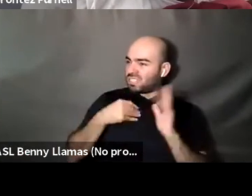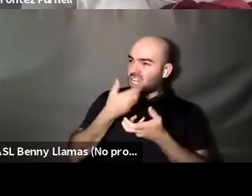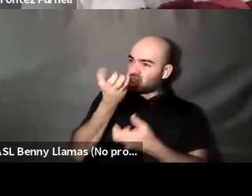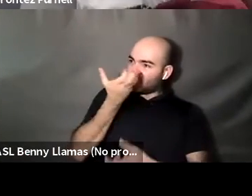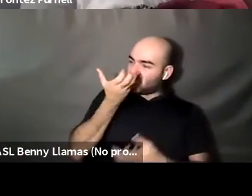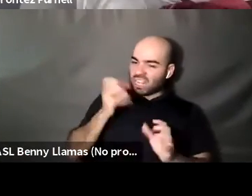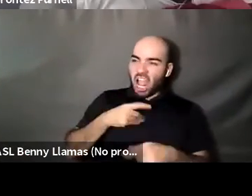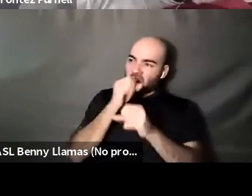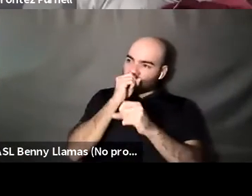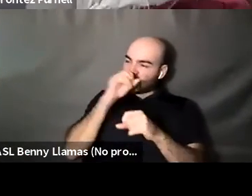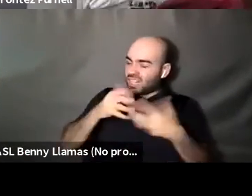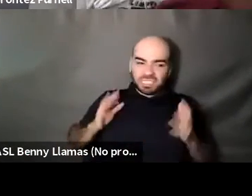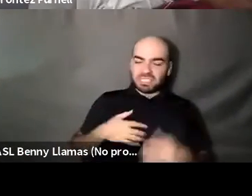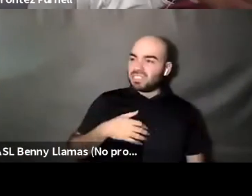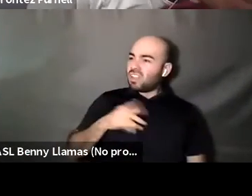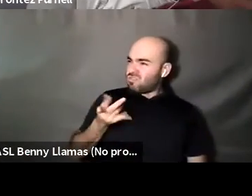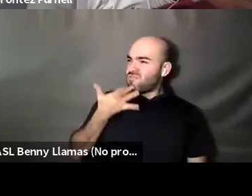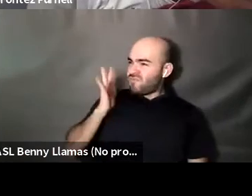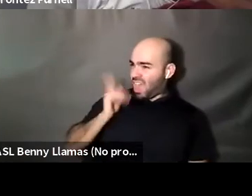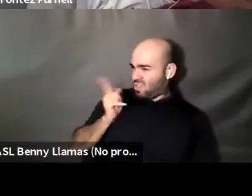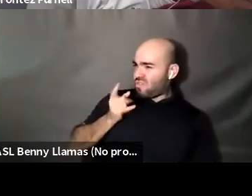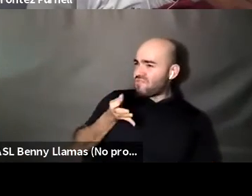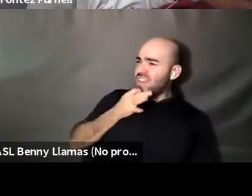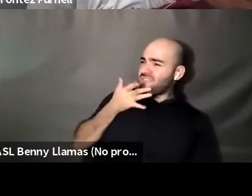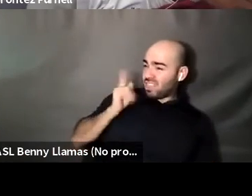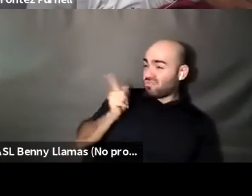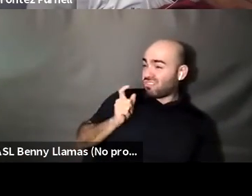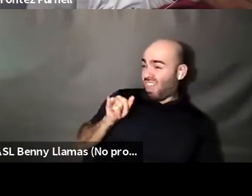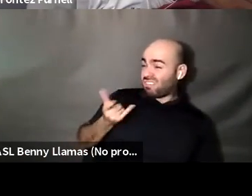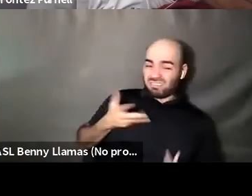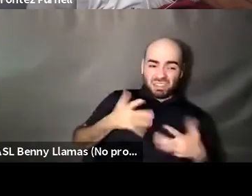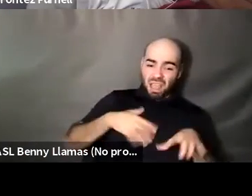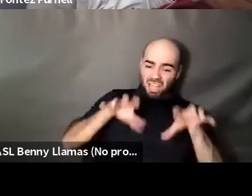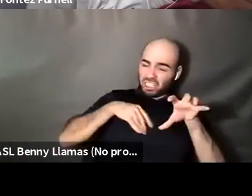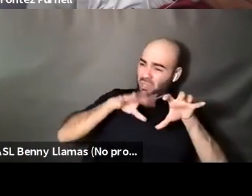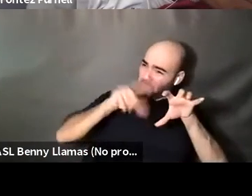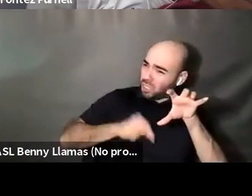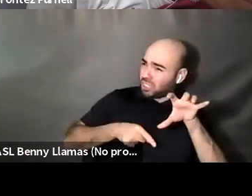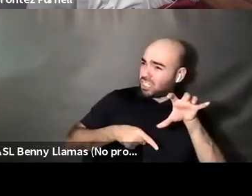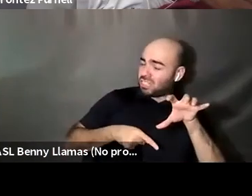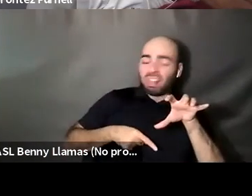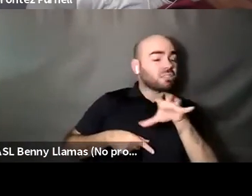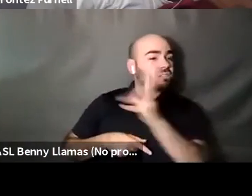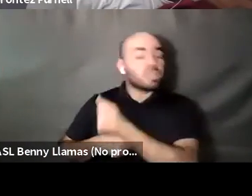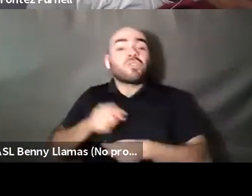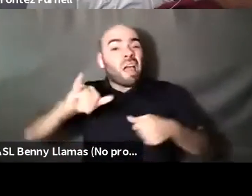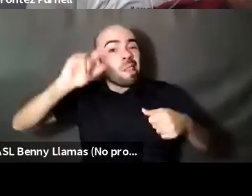Brontez Purnell: I can. And so I really, when I realized that I didn't happen so big anymore that's really when I reclaim my purchasing